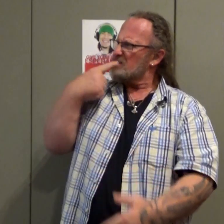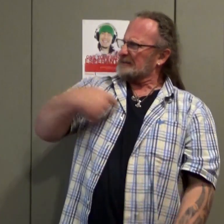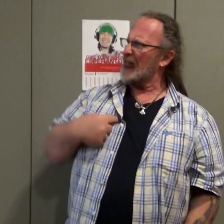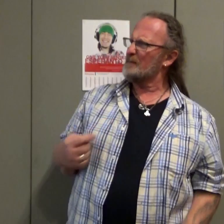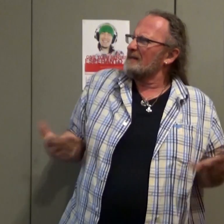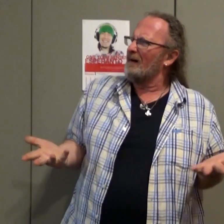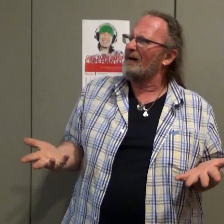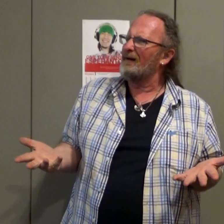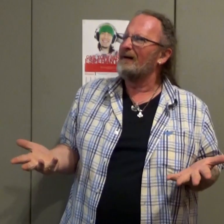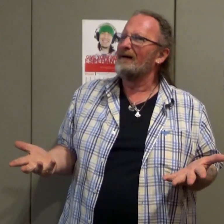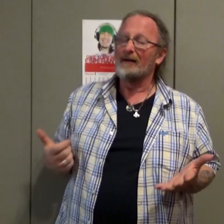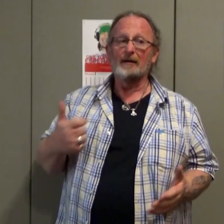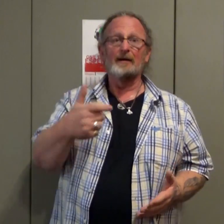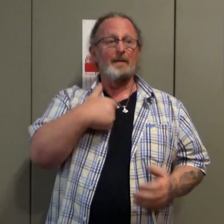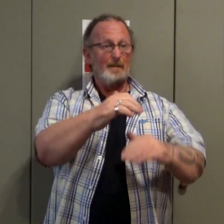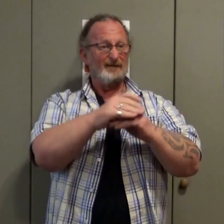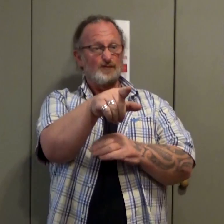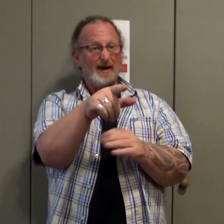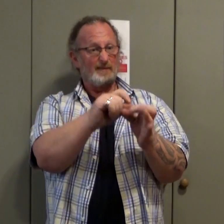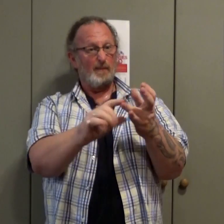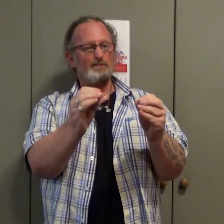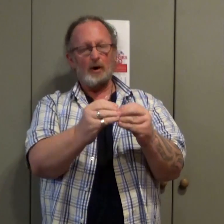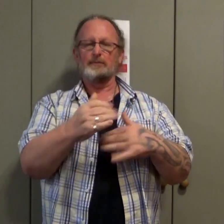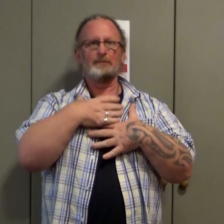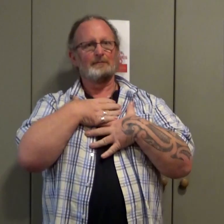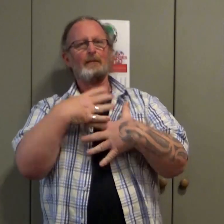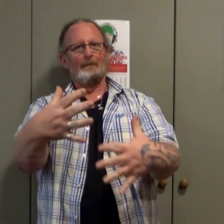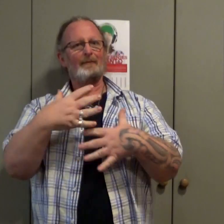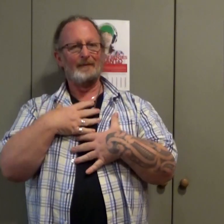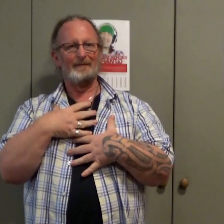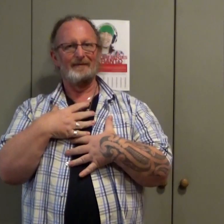"Why didn't you warn me that the dog wanted to bite me" Bob was shocked.